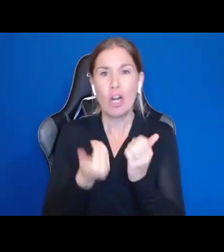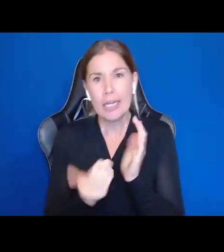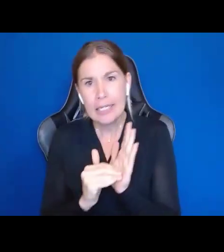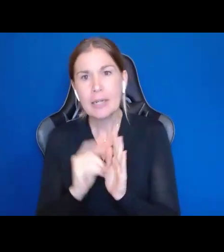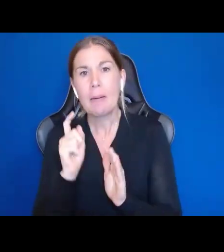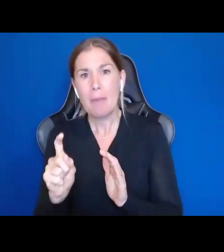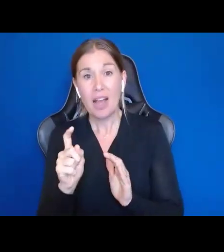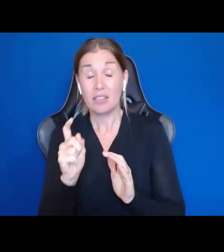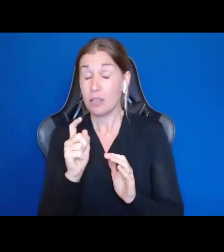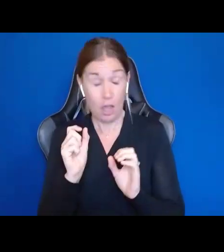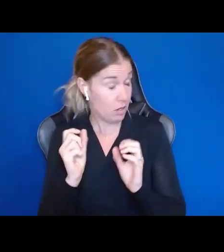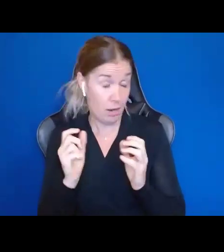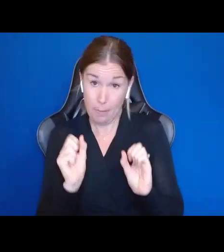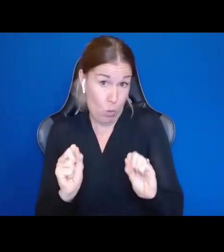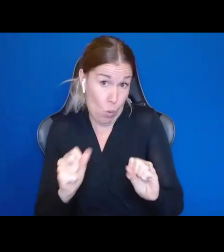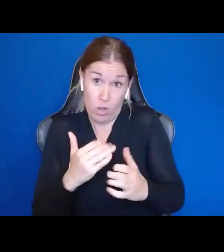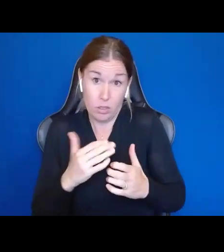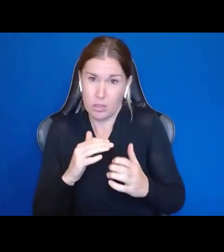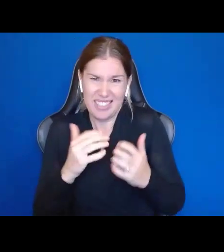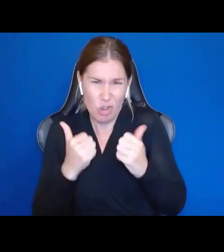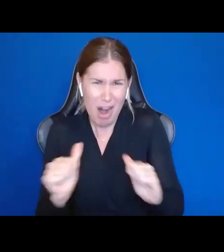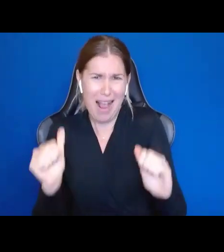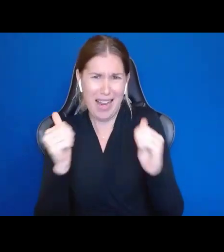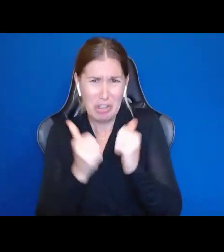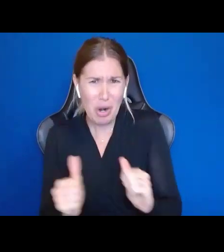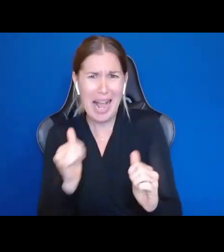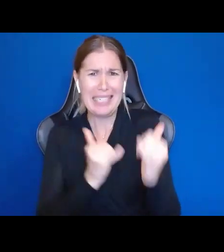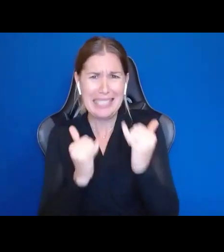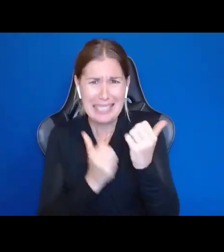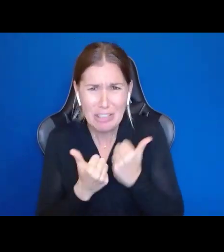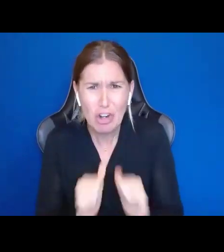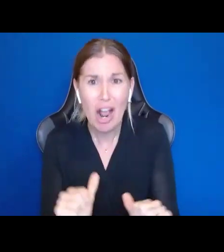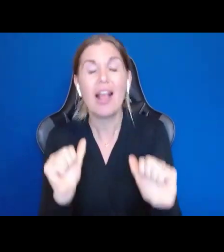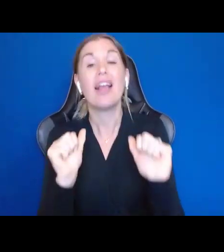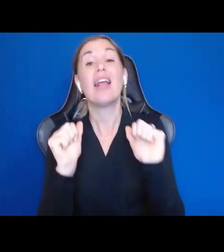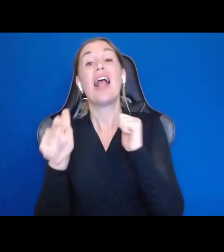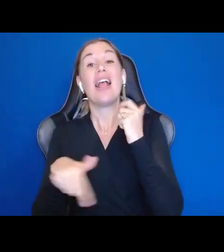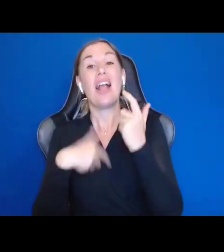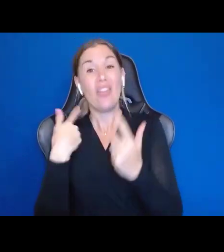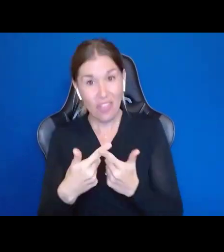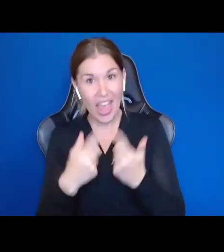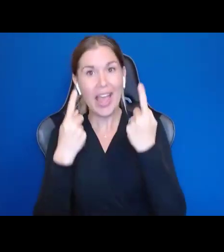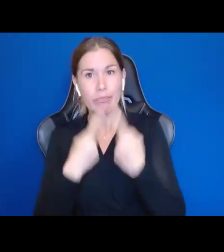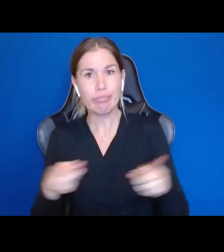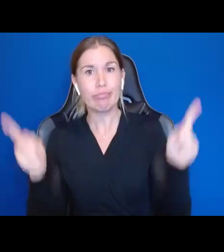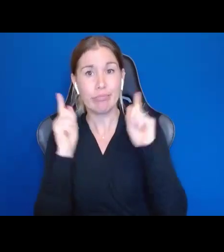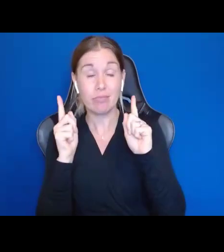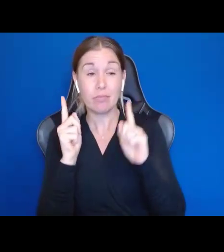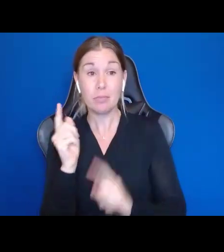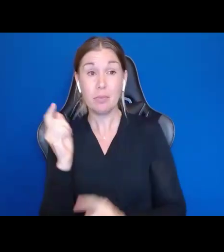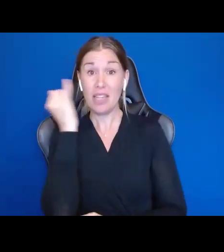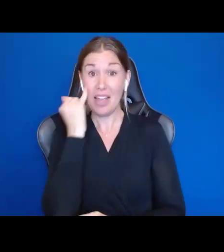because sometimes that is the only way to knock it down and let the light in. And if we do that we change the world. I have been talking at you for an hour.